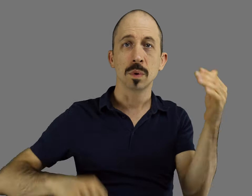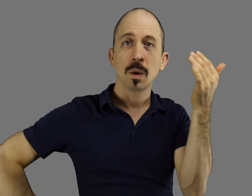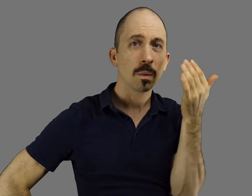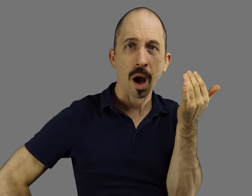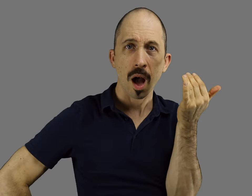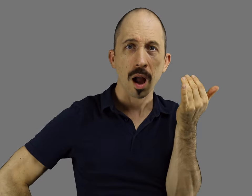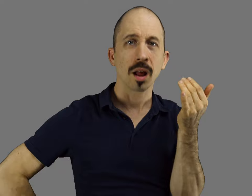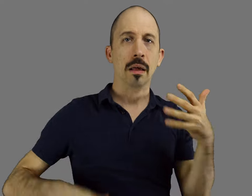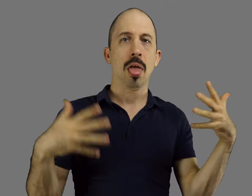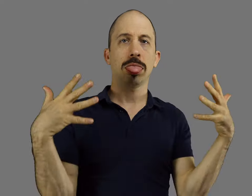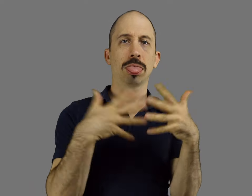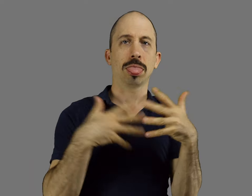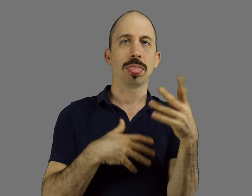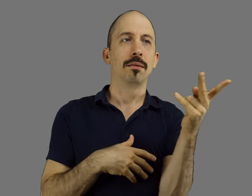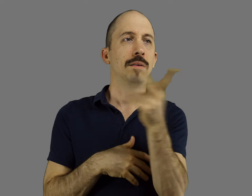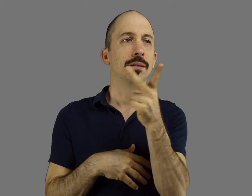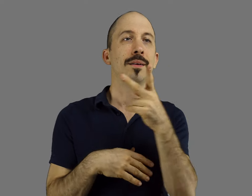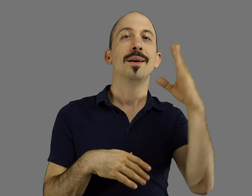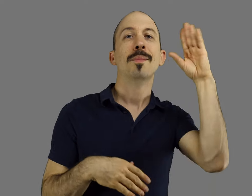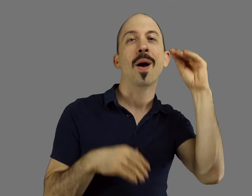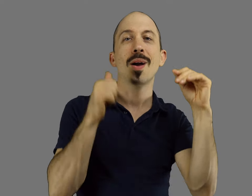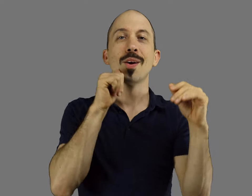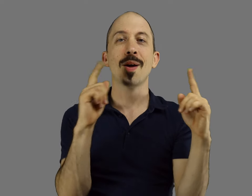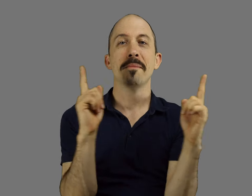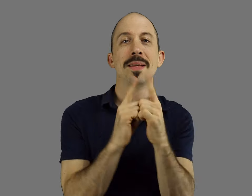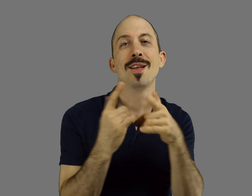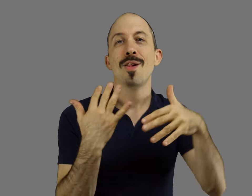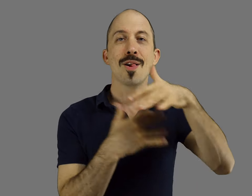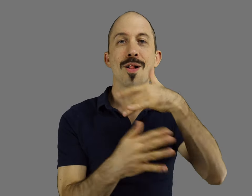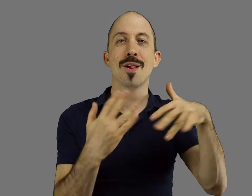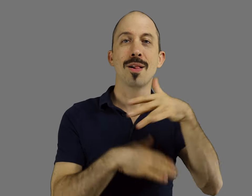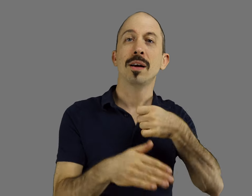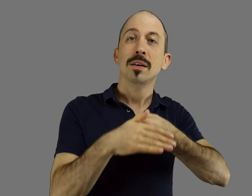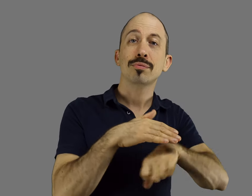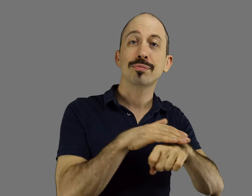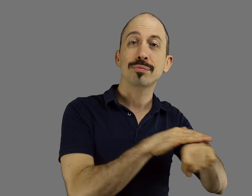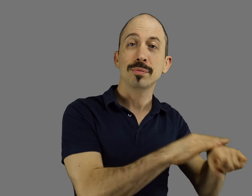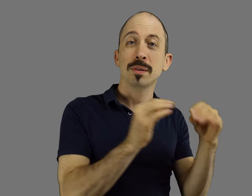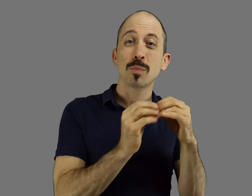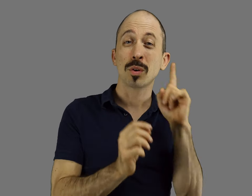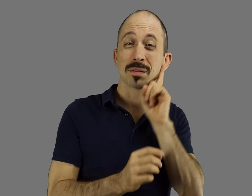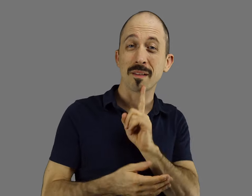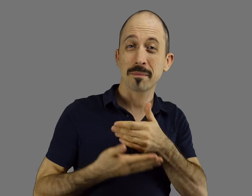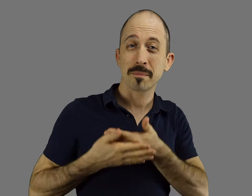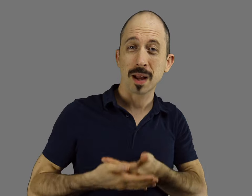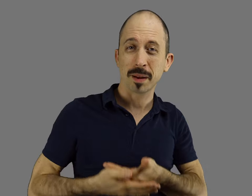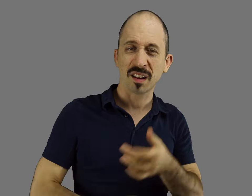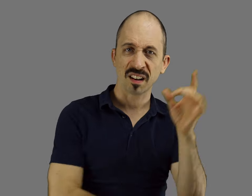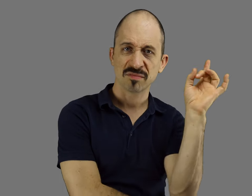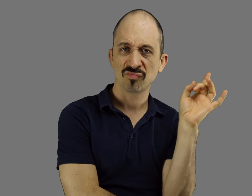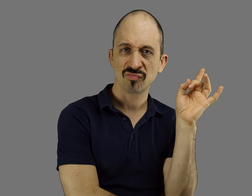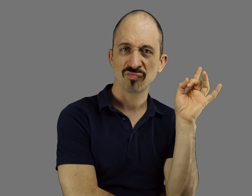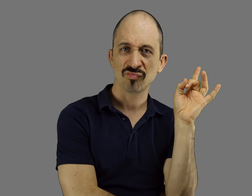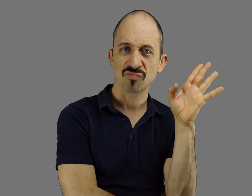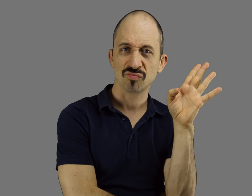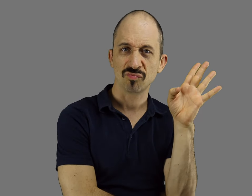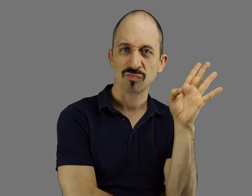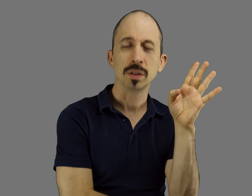This was done because there were fears that Deaf would continue to interact and then create more Deaf babies. Ridiculous.